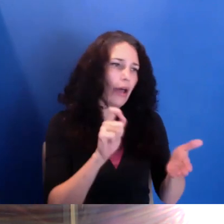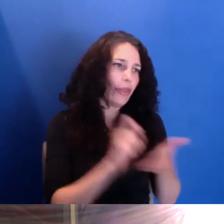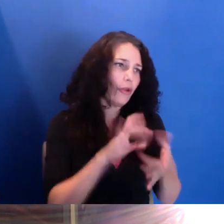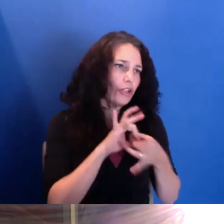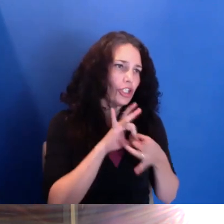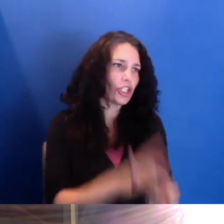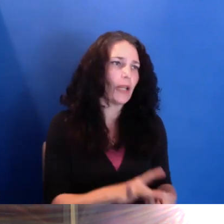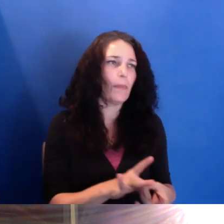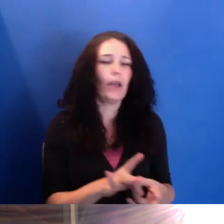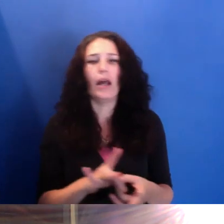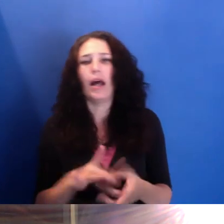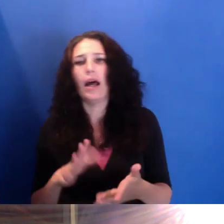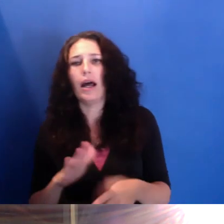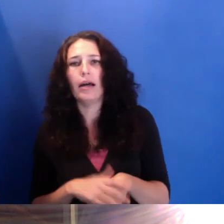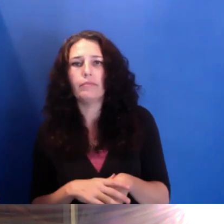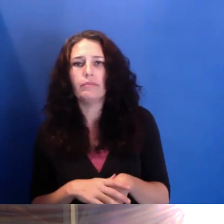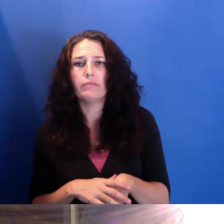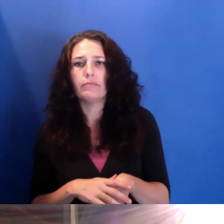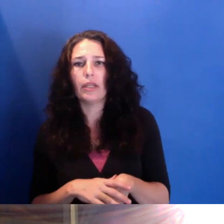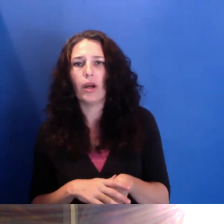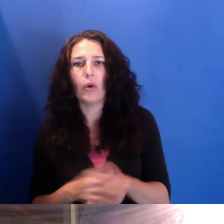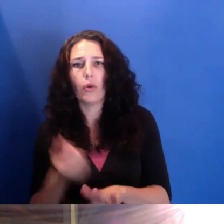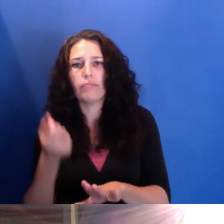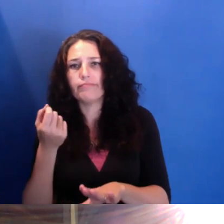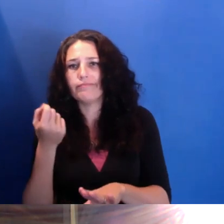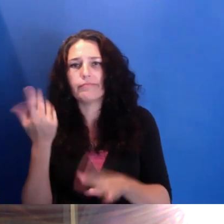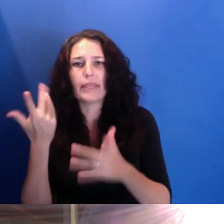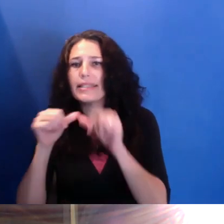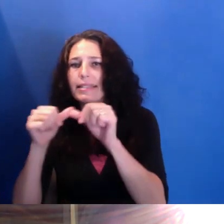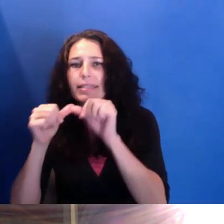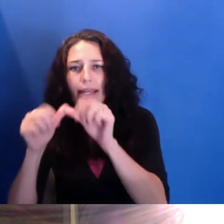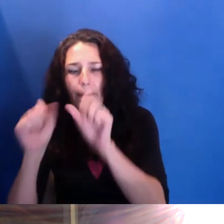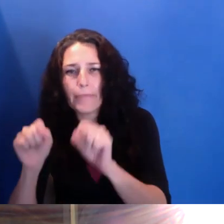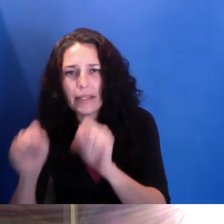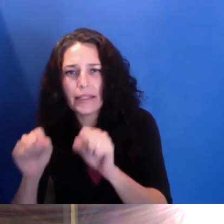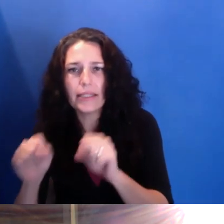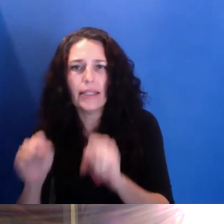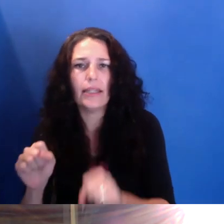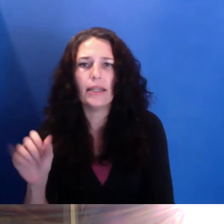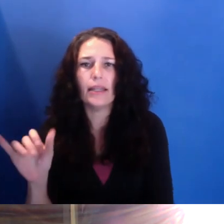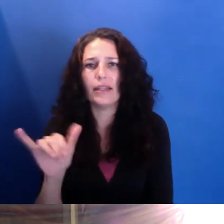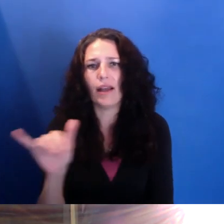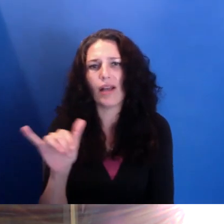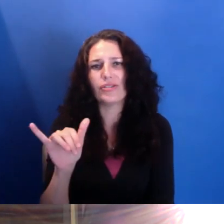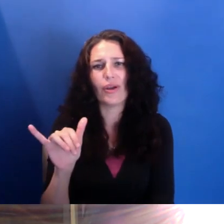we should be following the lead of filmmakers whose practice embodies this ethos of accountability